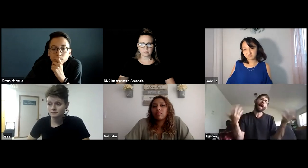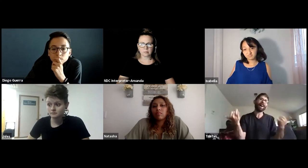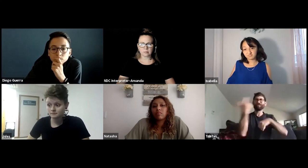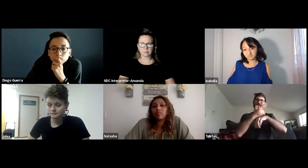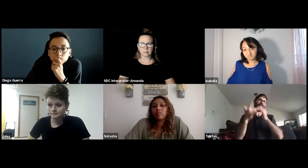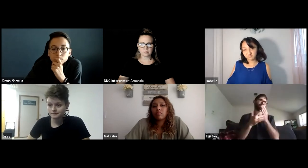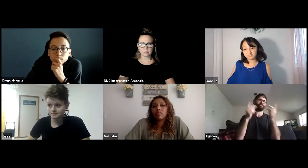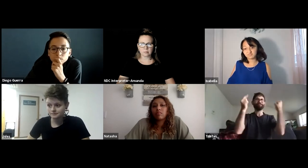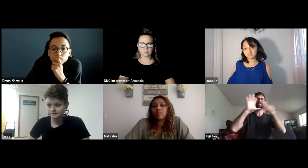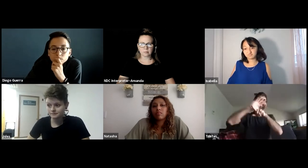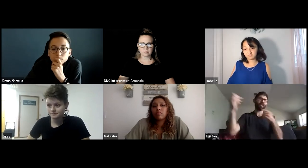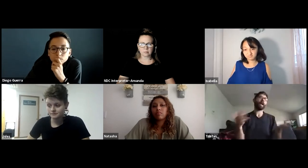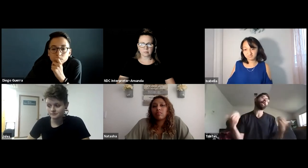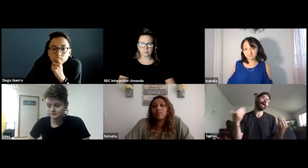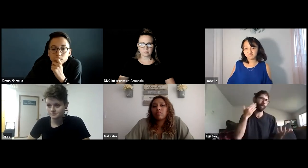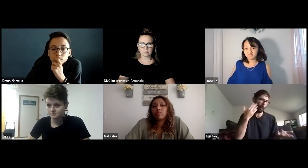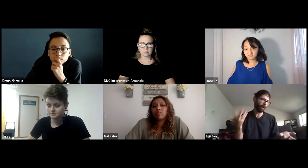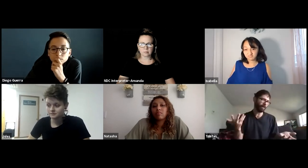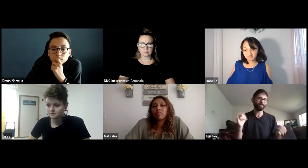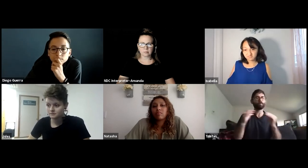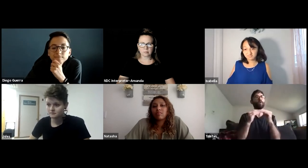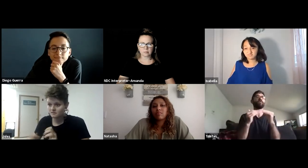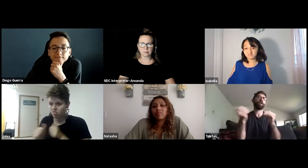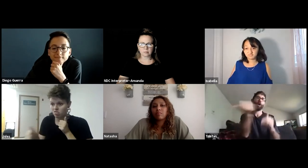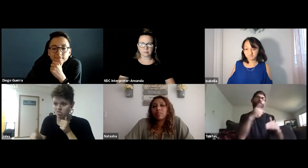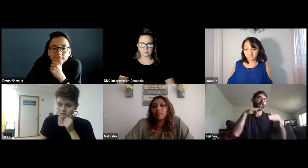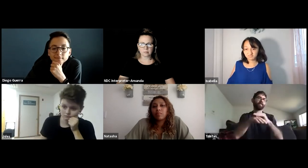So anyone that is Deaf or anyone else that's depending on captions is way behind